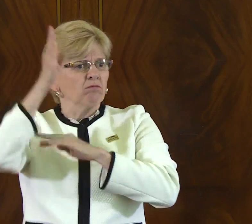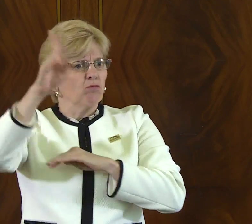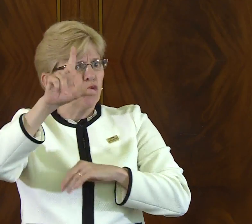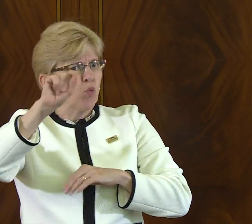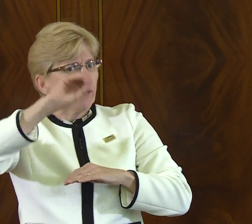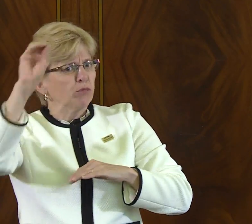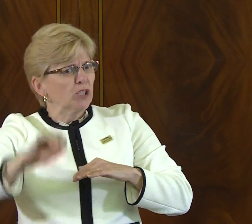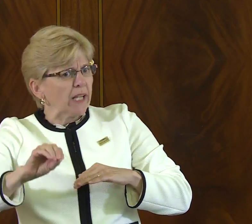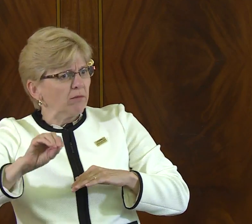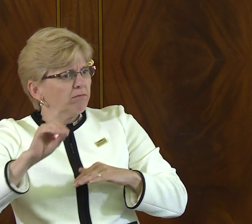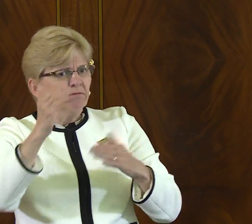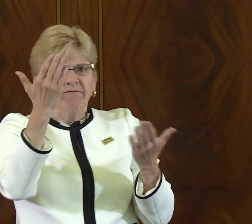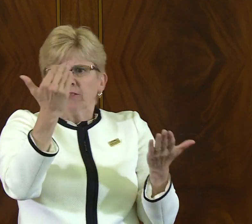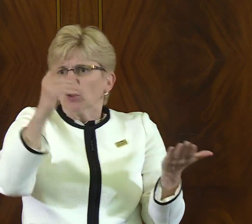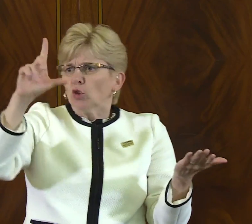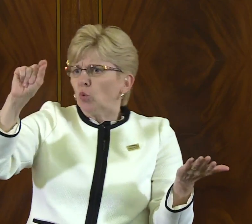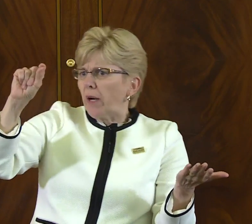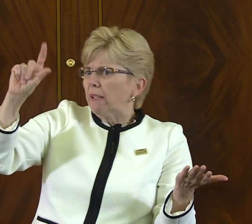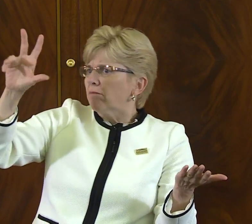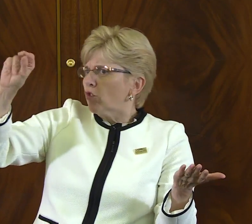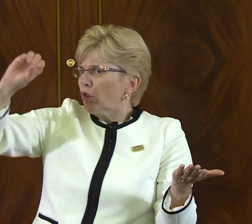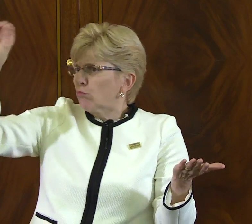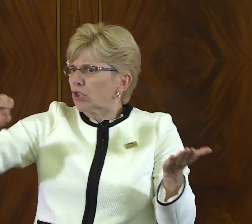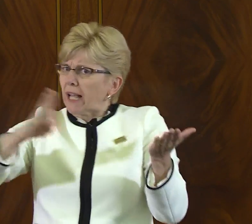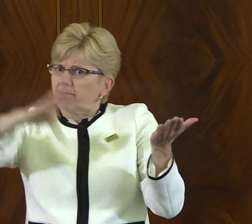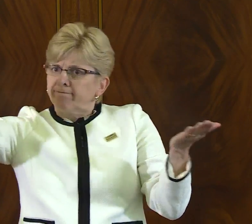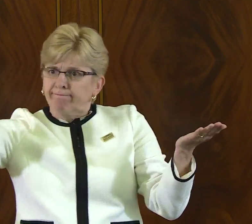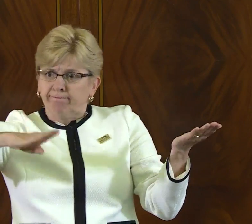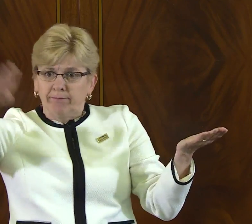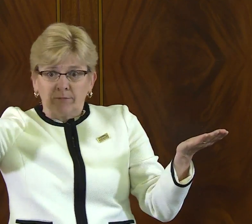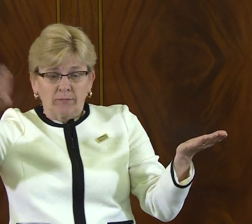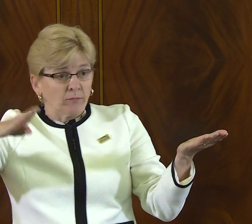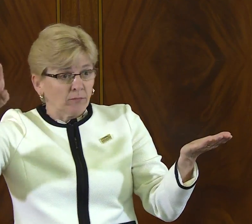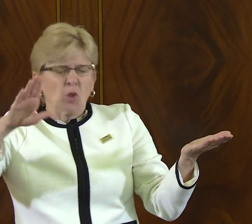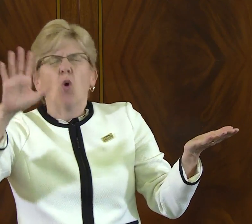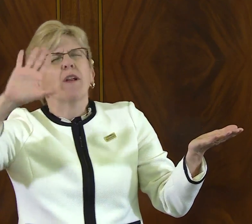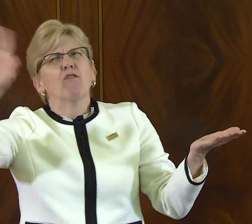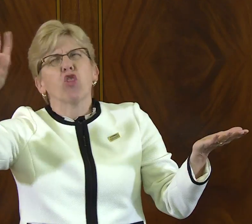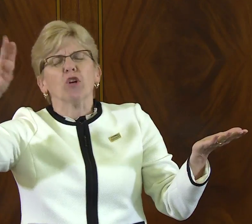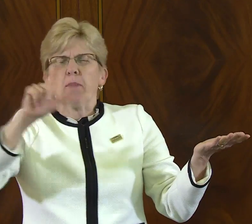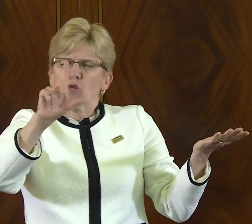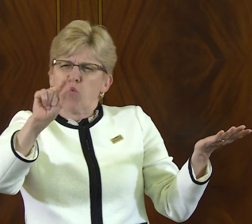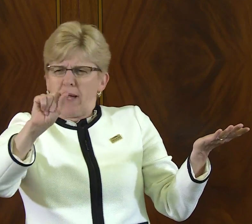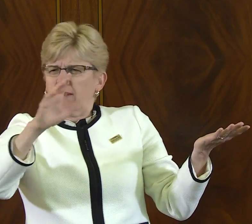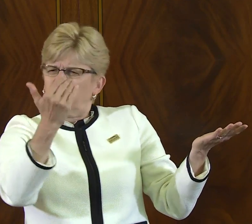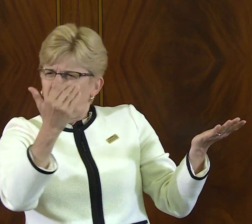of people with disabilities and saw that's over 20, 15 to 20, 30 percent of these individuals-never 30,